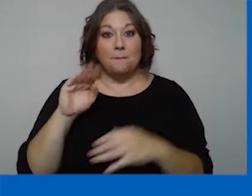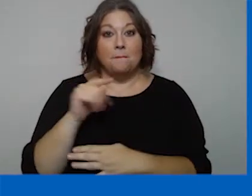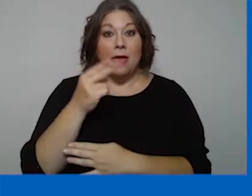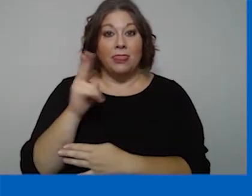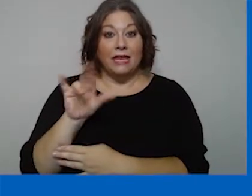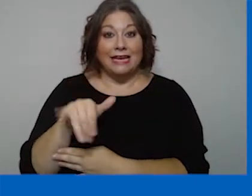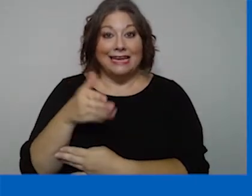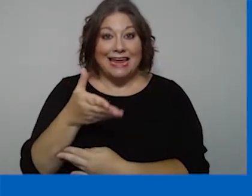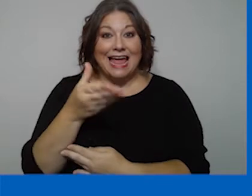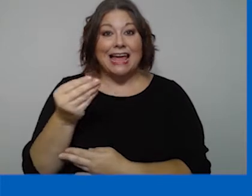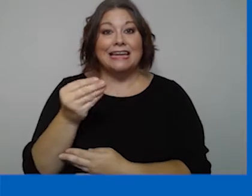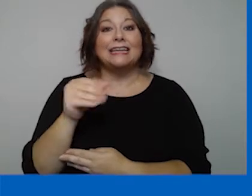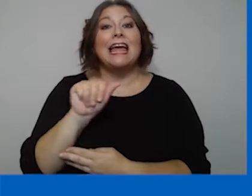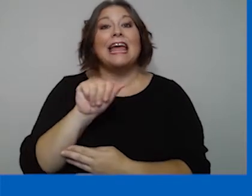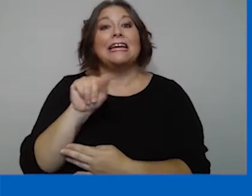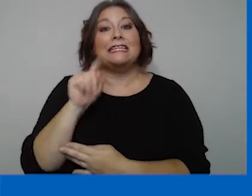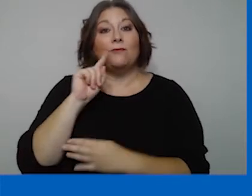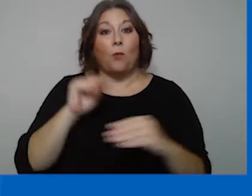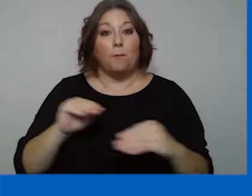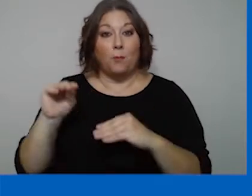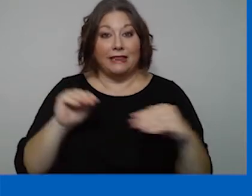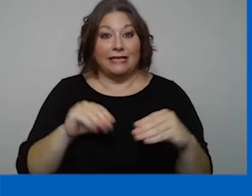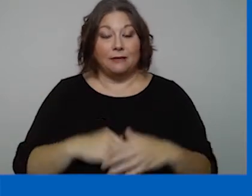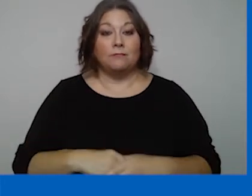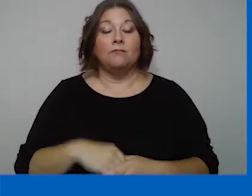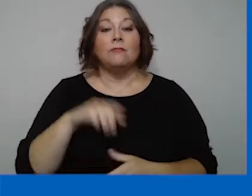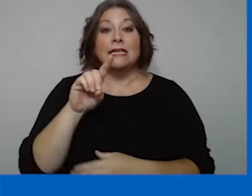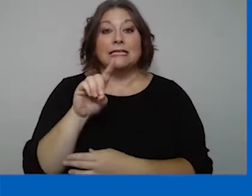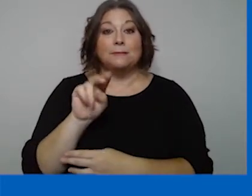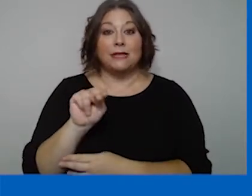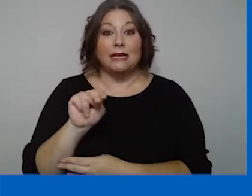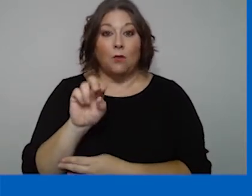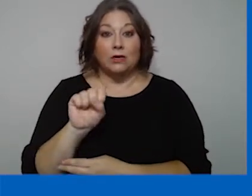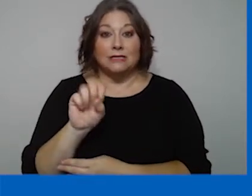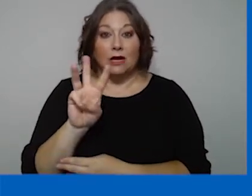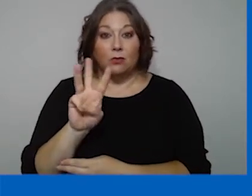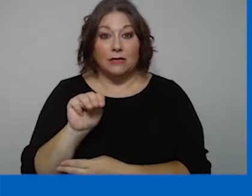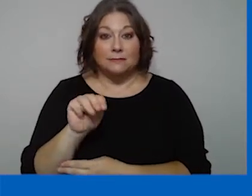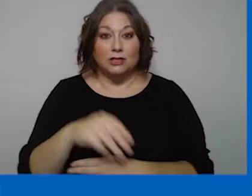Bethany and AT for Mobility . Disability Network Southwest Michigan.